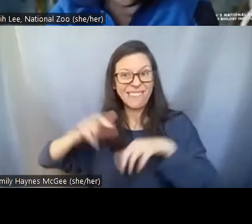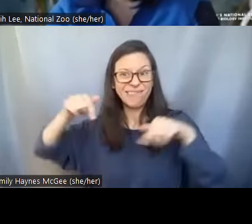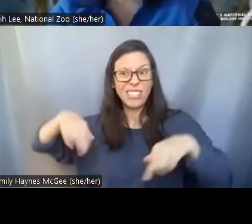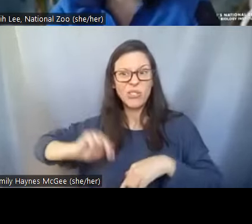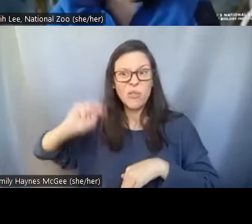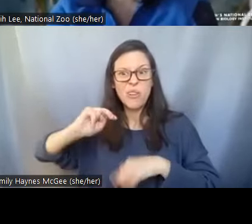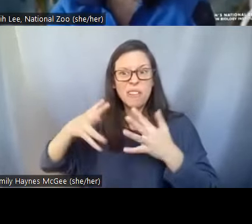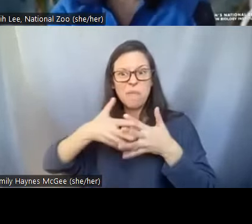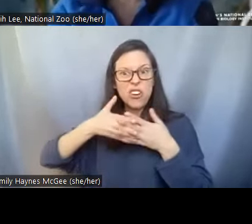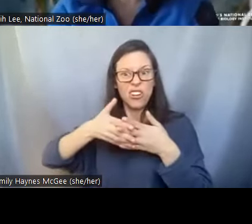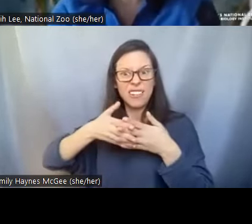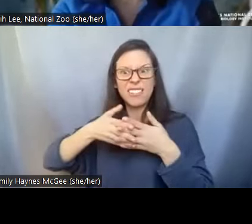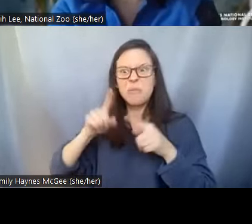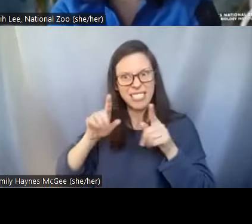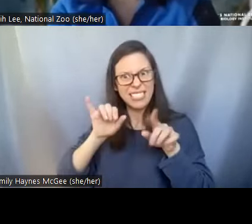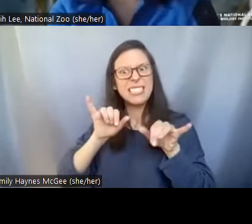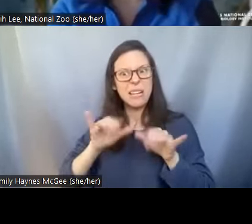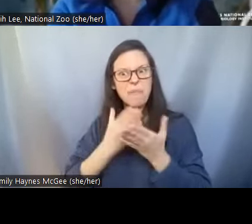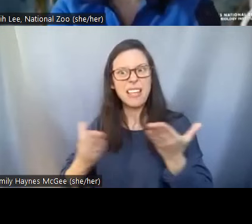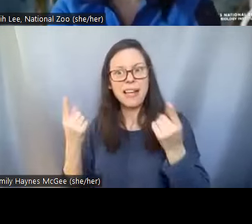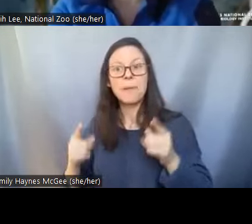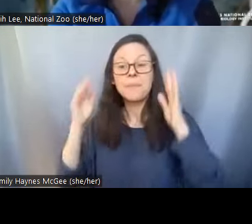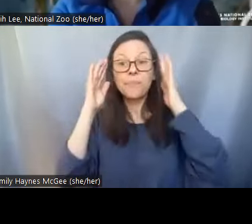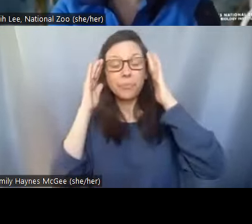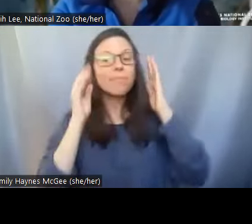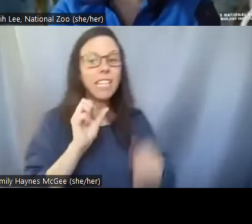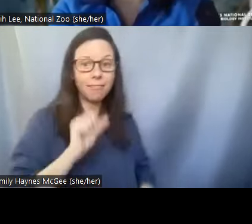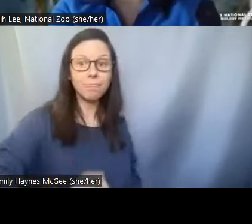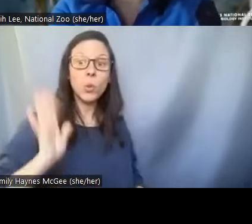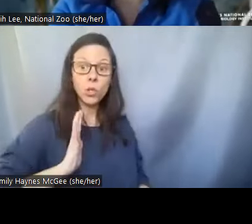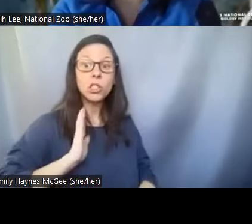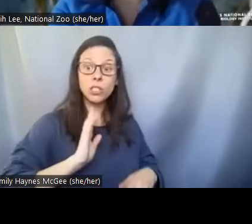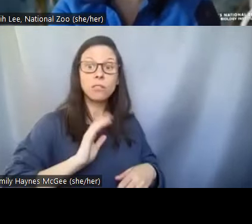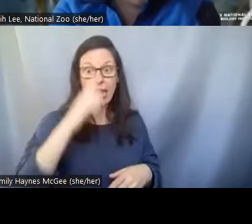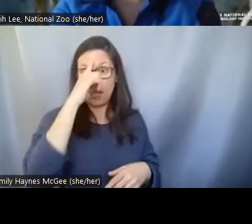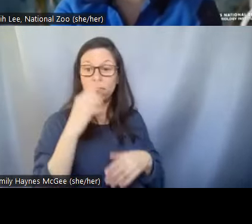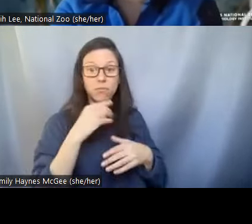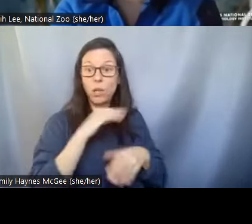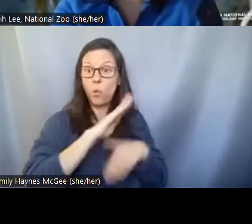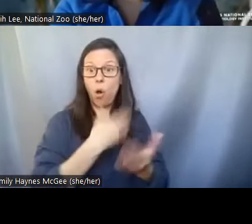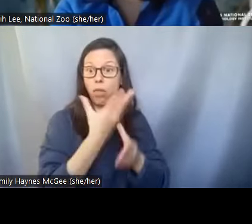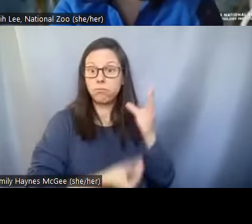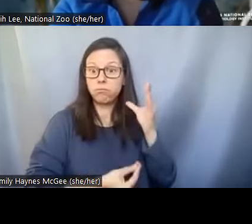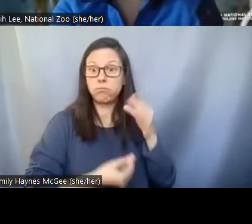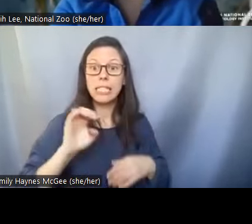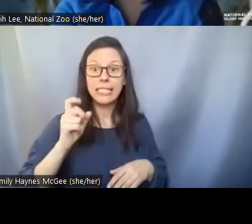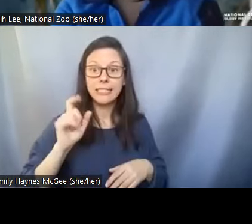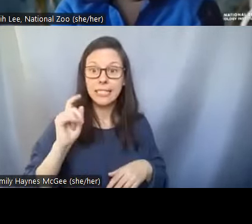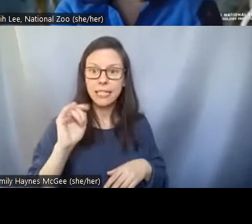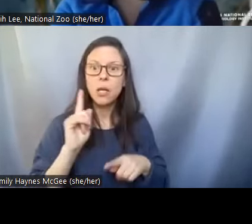considered extinct until a small population is found and samples from those small population